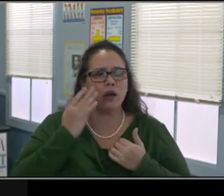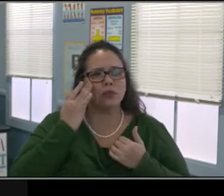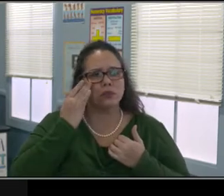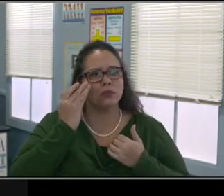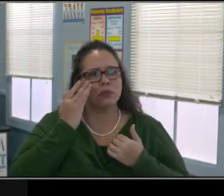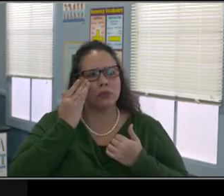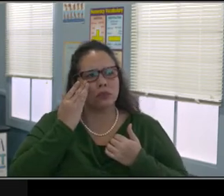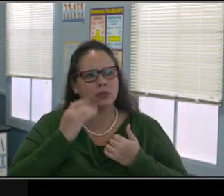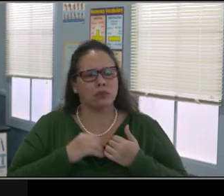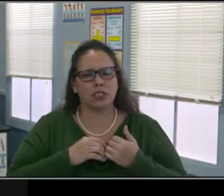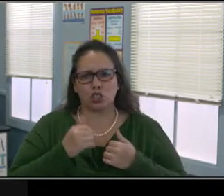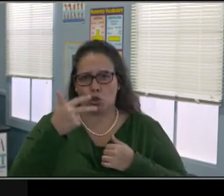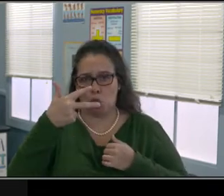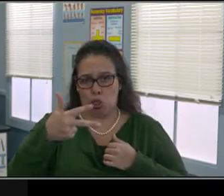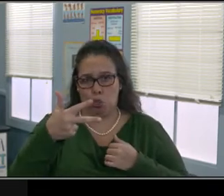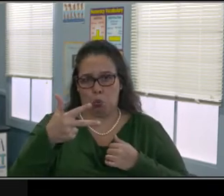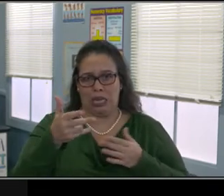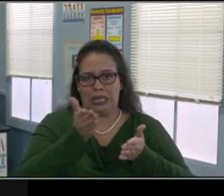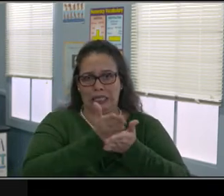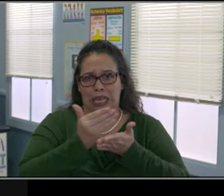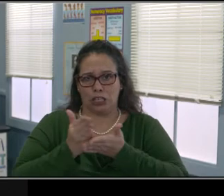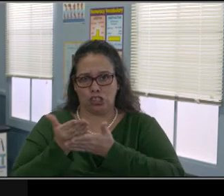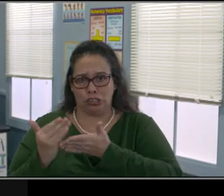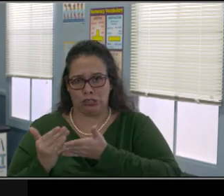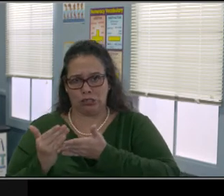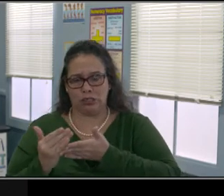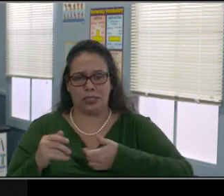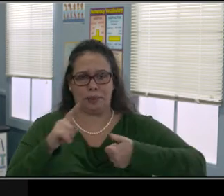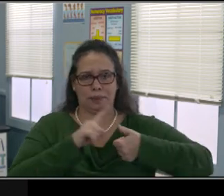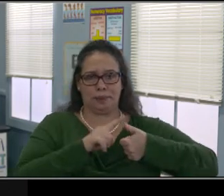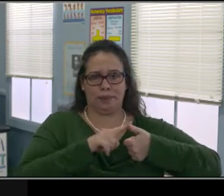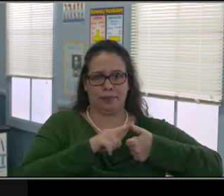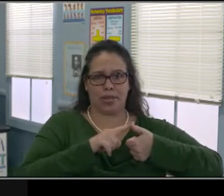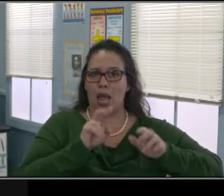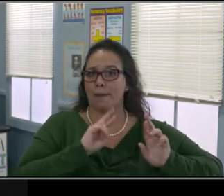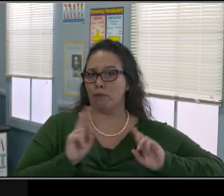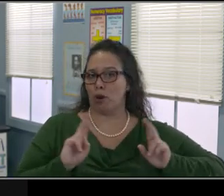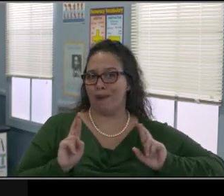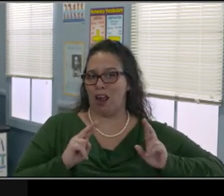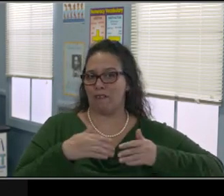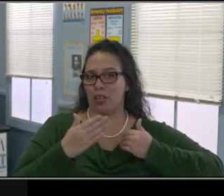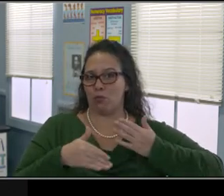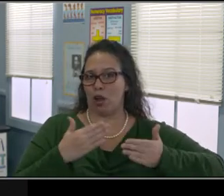a pathway of interest that might help your child when picking a pathway. And then of course